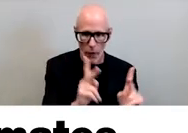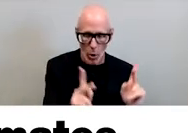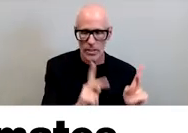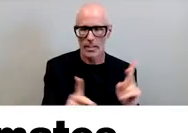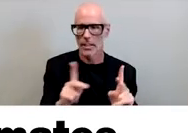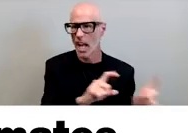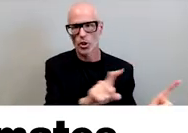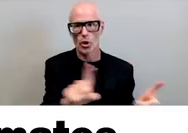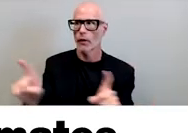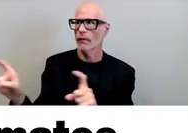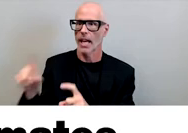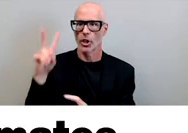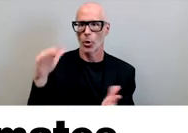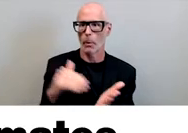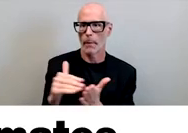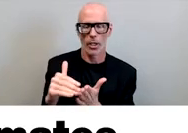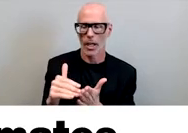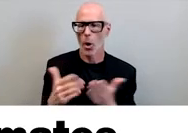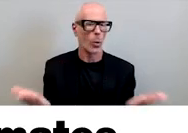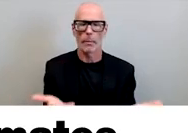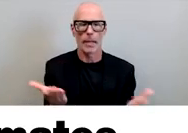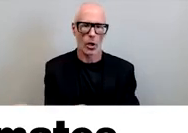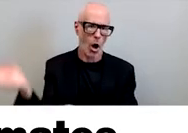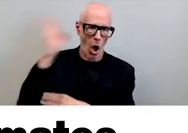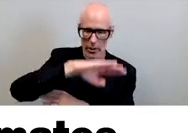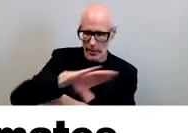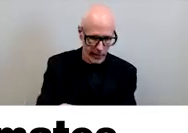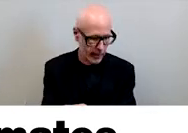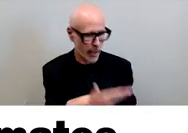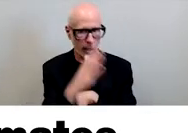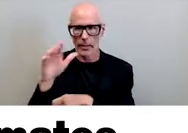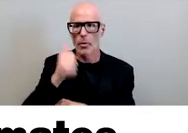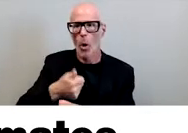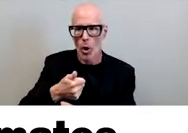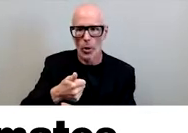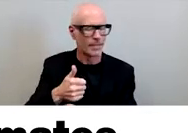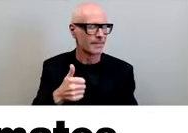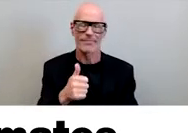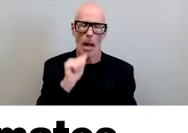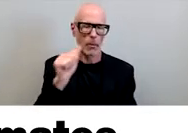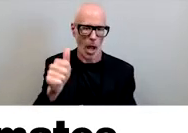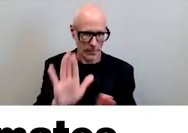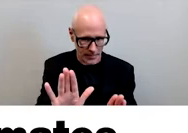2 million students we'd be here all day night and into tomorrow so i won't do that what i will do